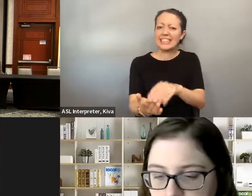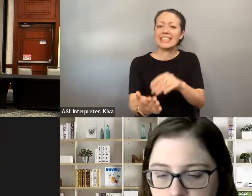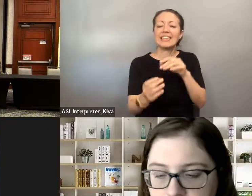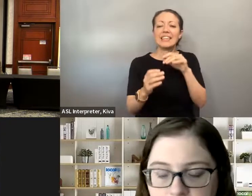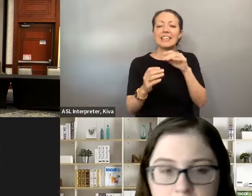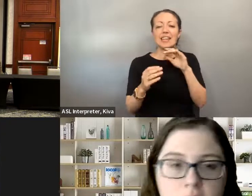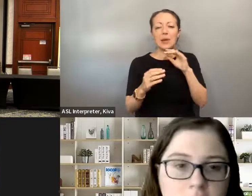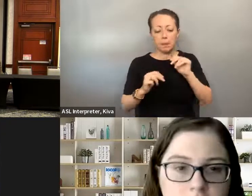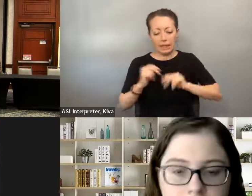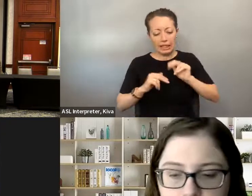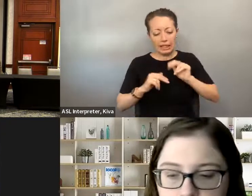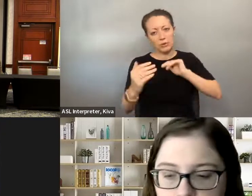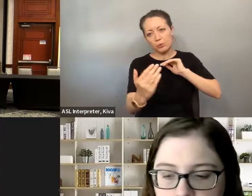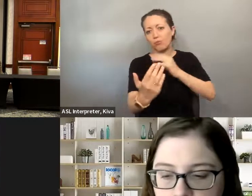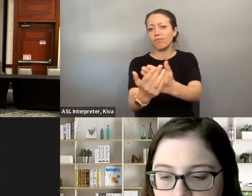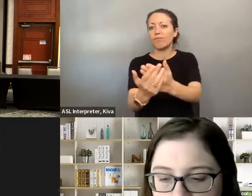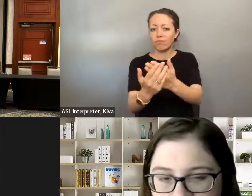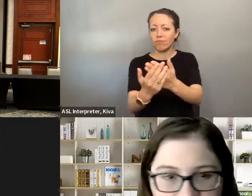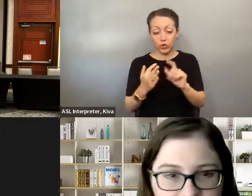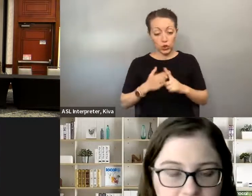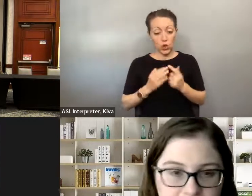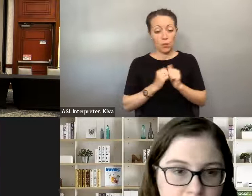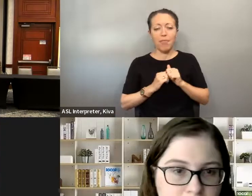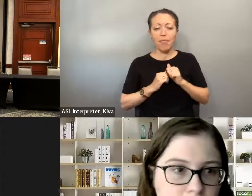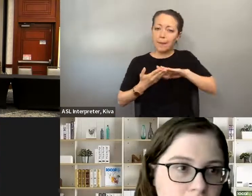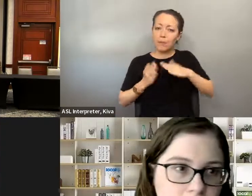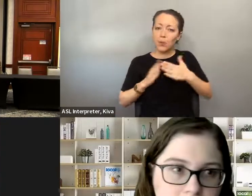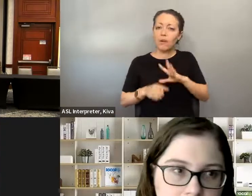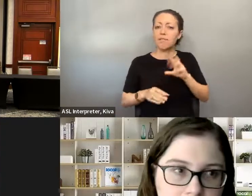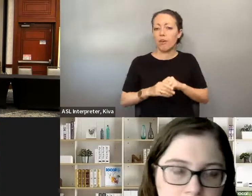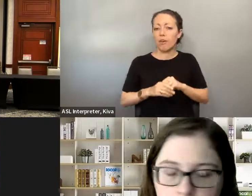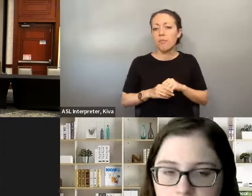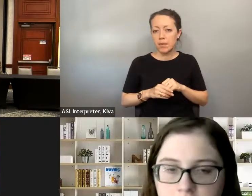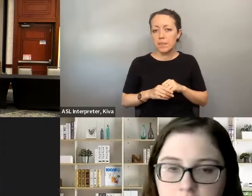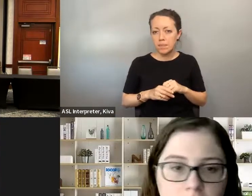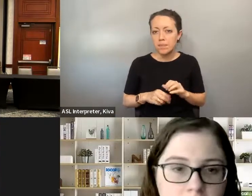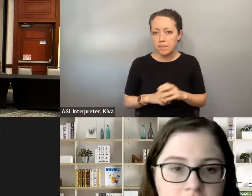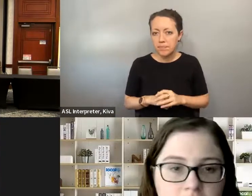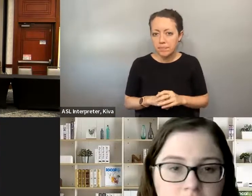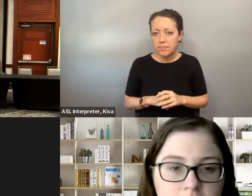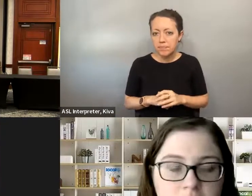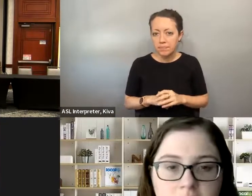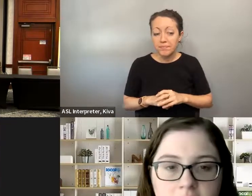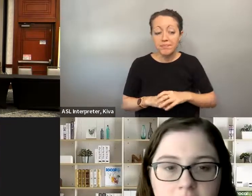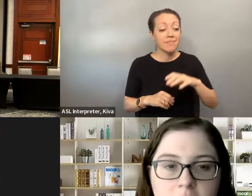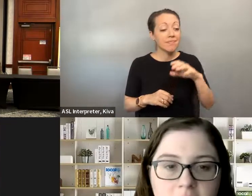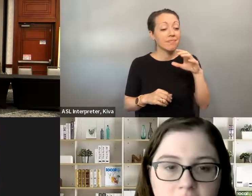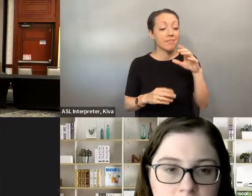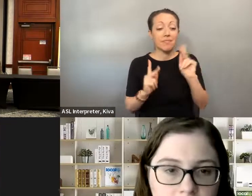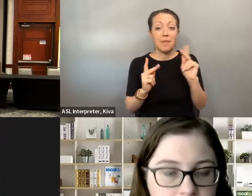you know, working towards this goal of of of getting more involved in the community. get out there and start, you know, working towards this